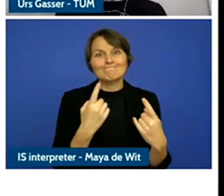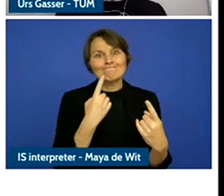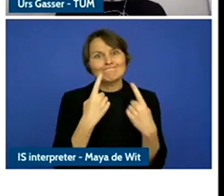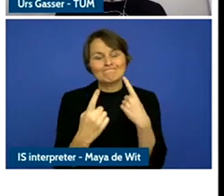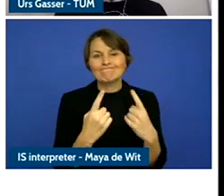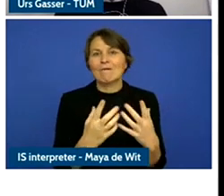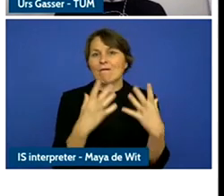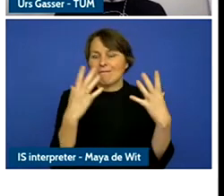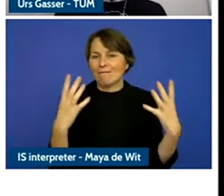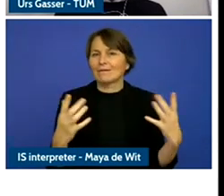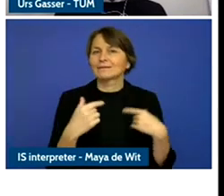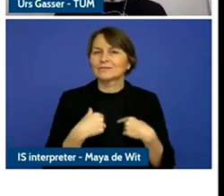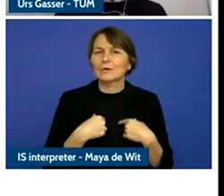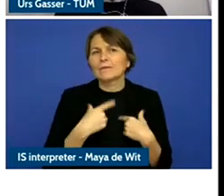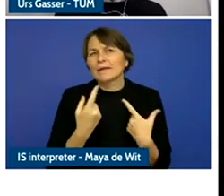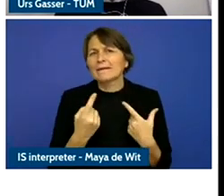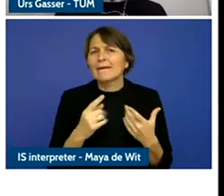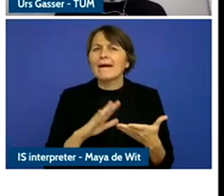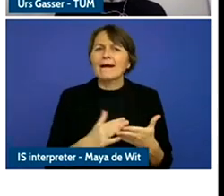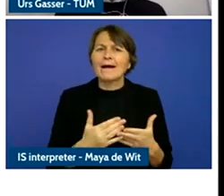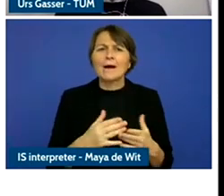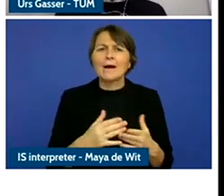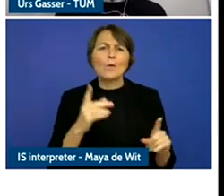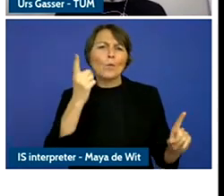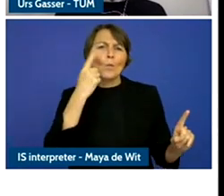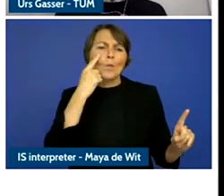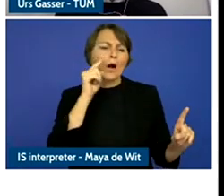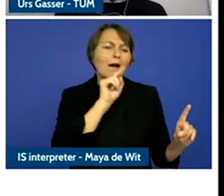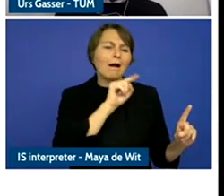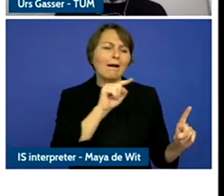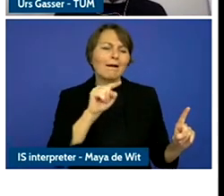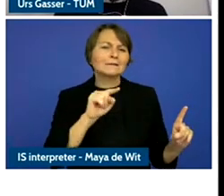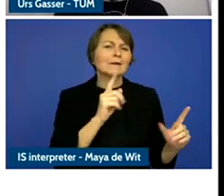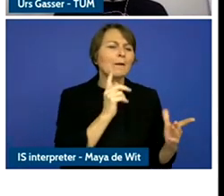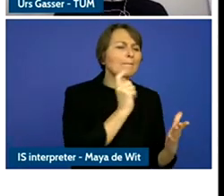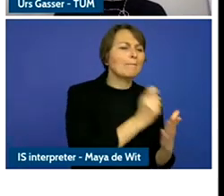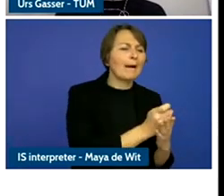around commercial surveys around surveilance capitalism and the compact